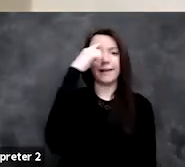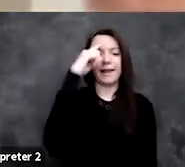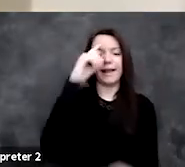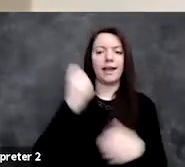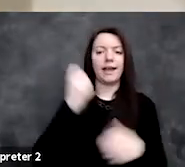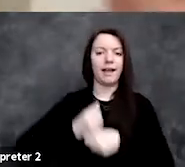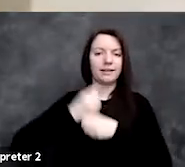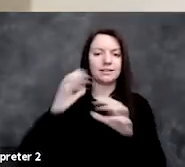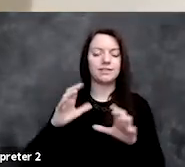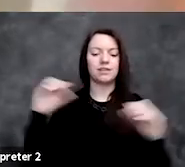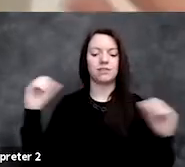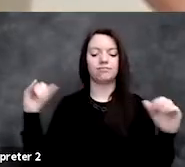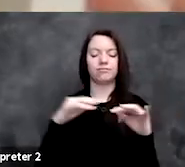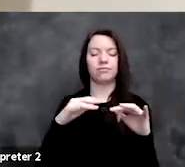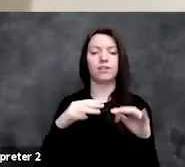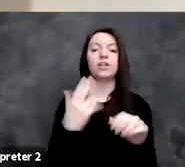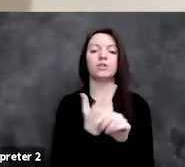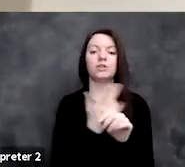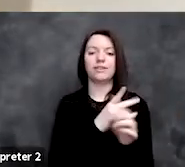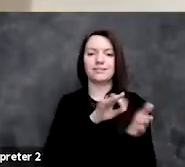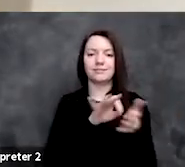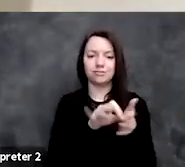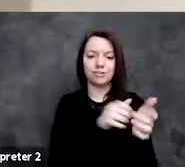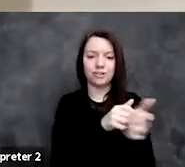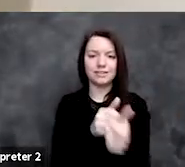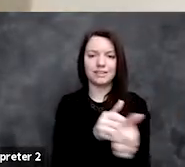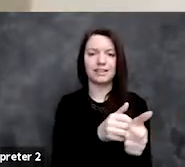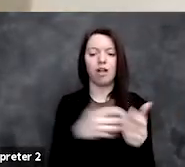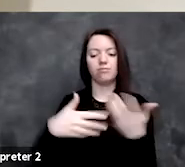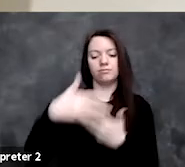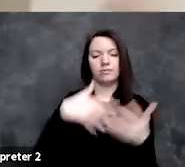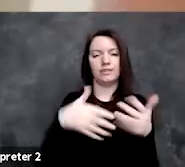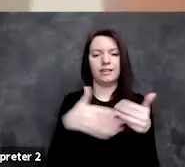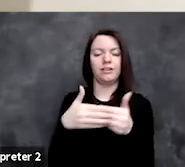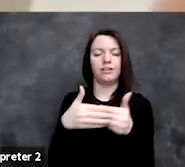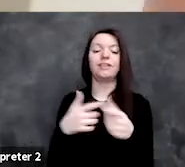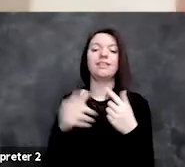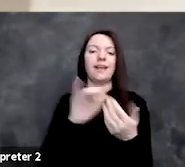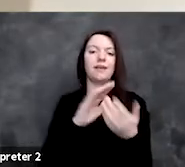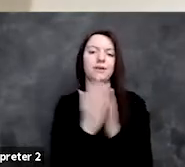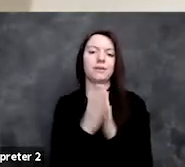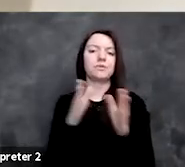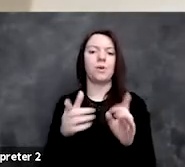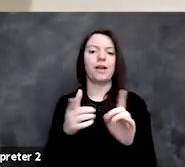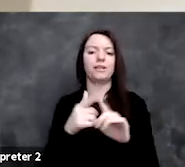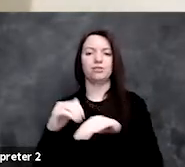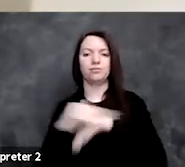in this contact tracing near one another, and then that's used as a way to send police enforcement to an area.